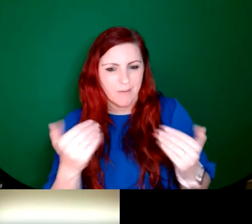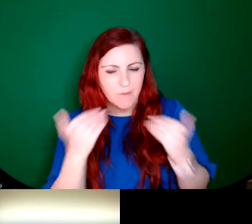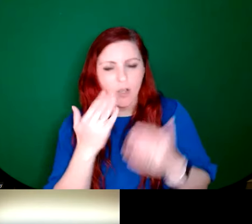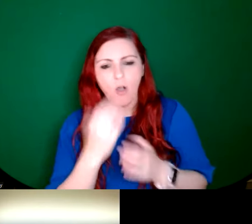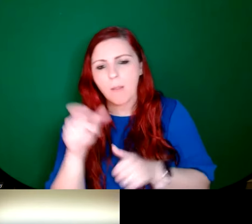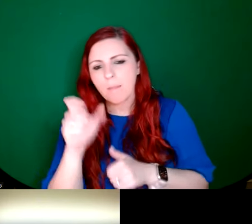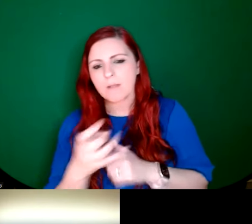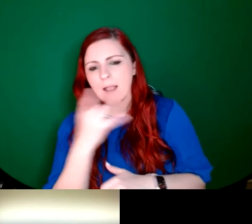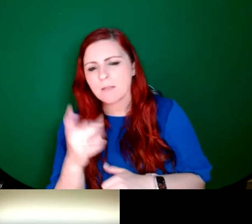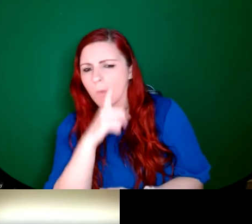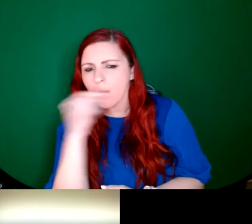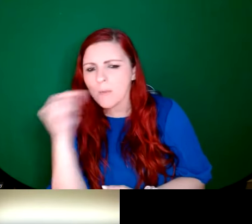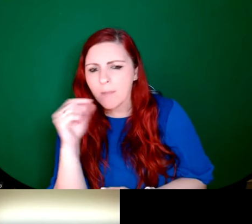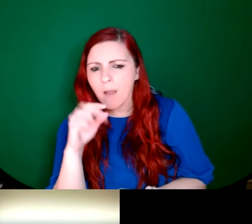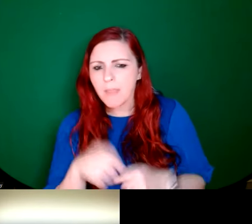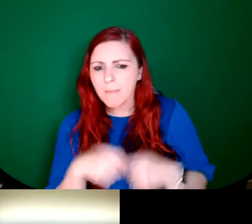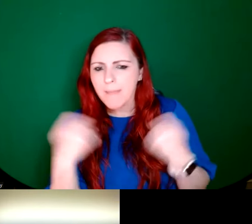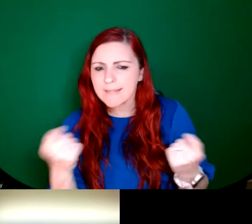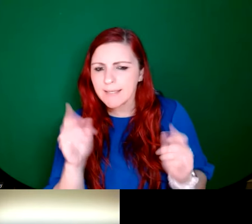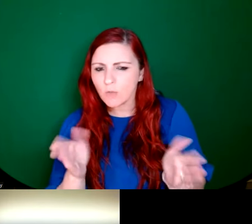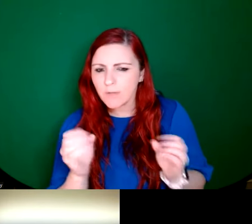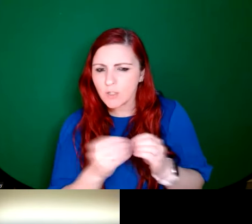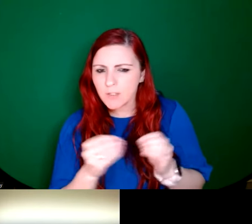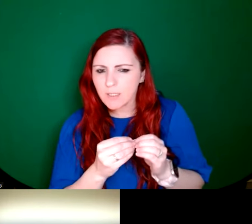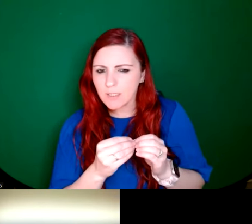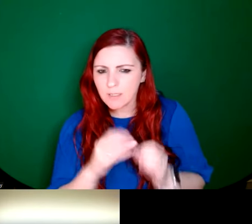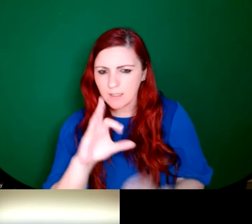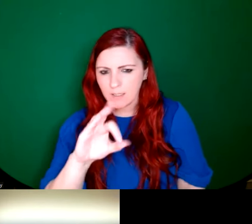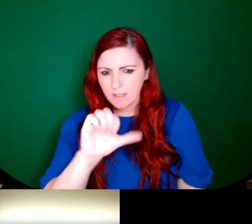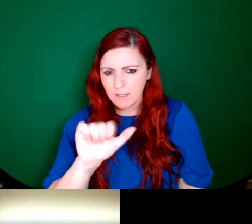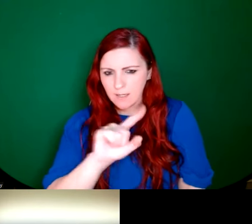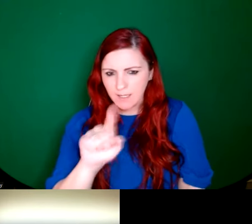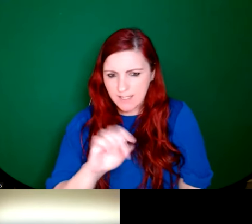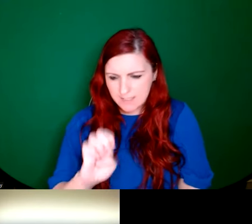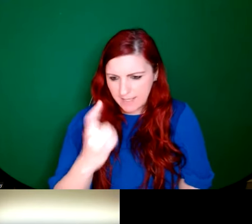name of the magazine we mentioned. So that's the "Gazetteer of Irish Stained Glass".